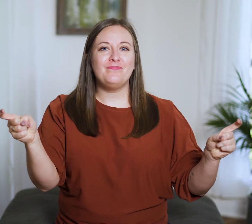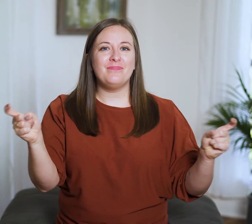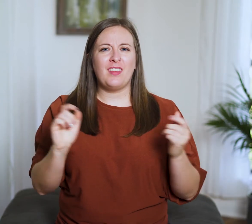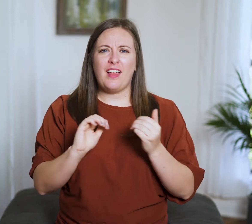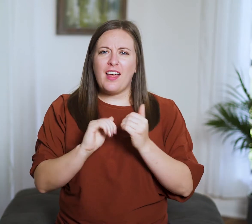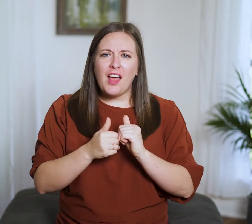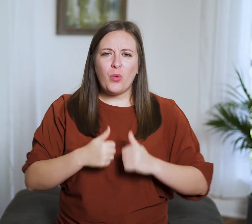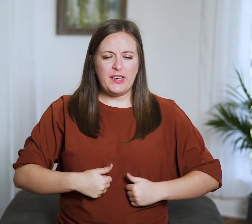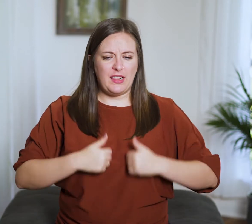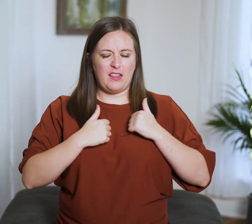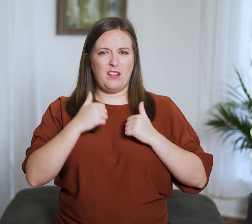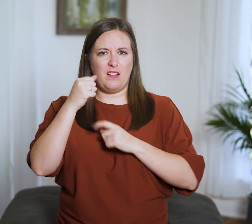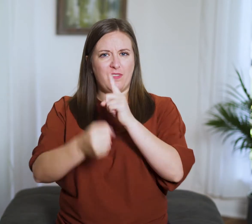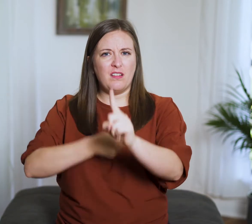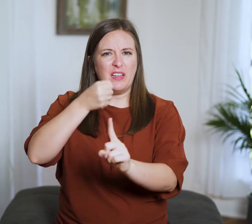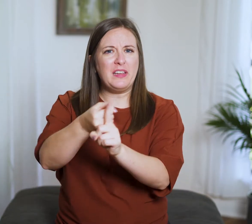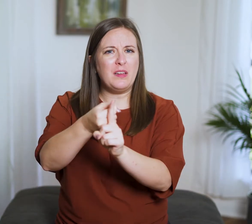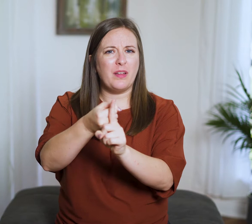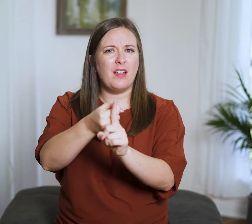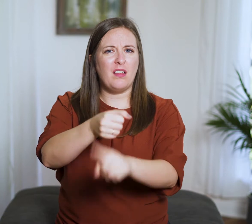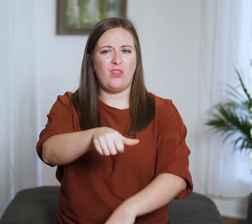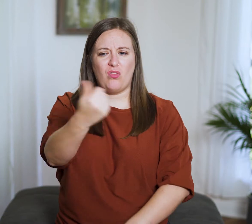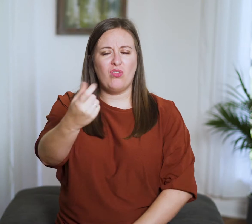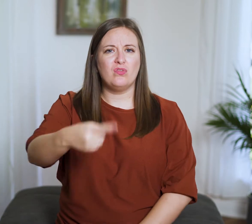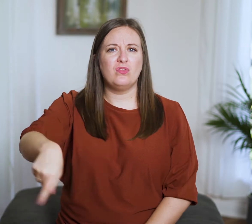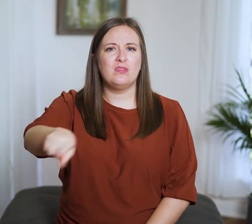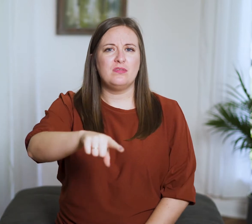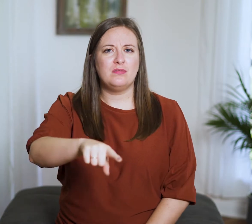The way we live impacts others,